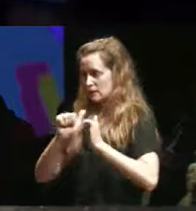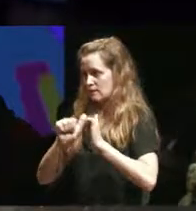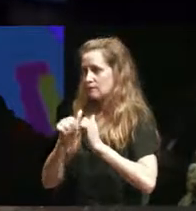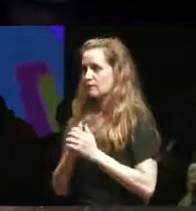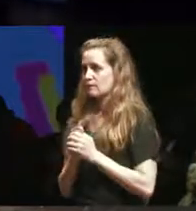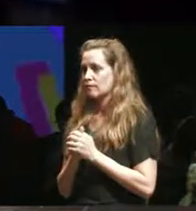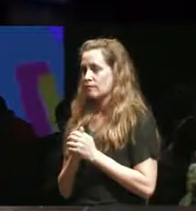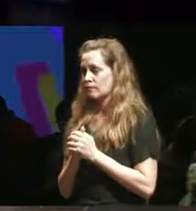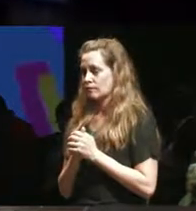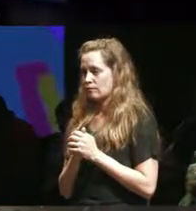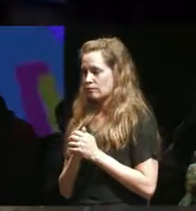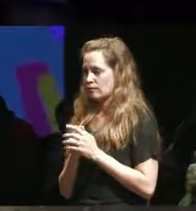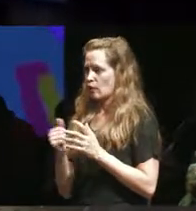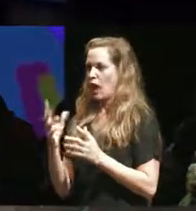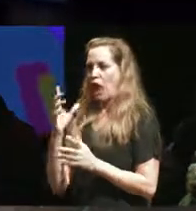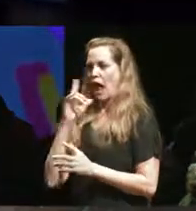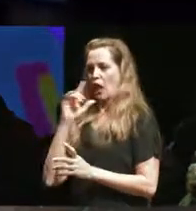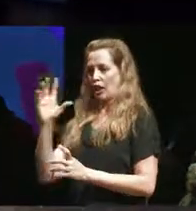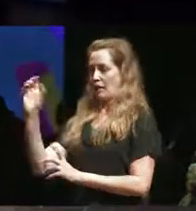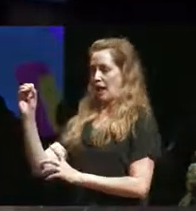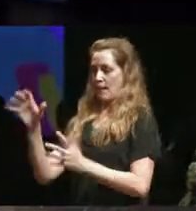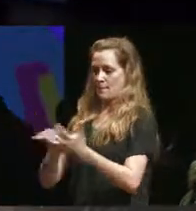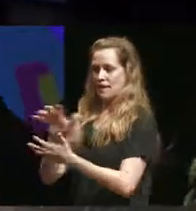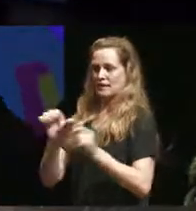looked like it was mixed ability but it wasn't actually everybody in the group